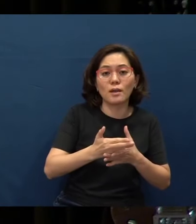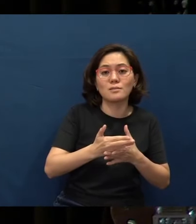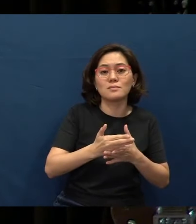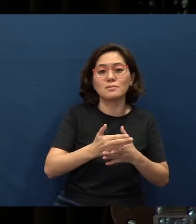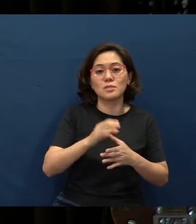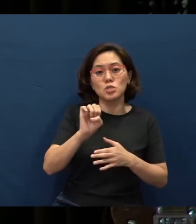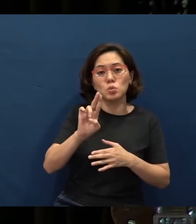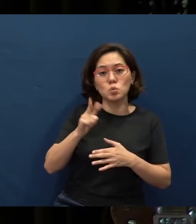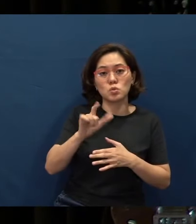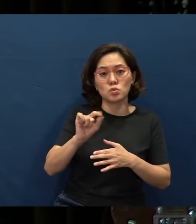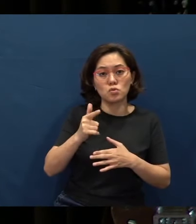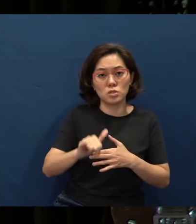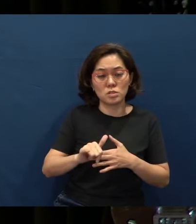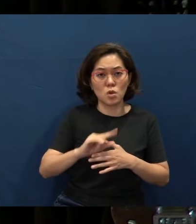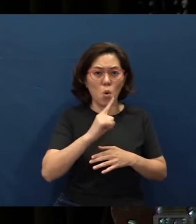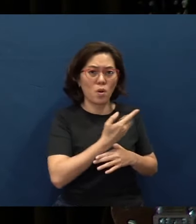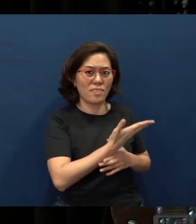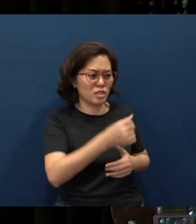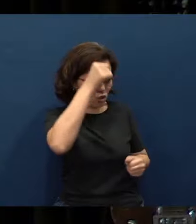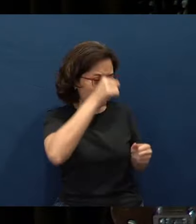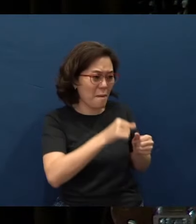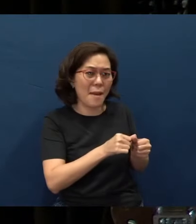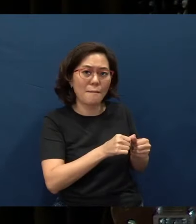The only thing that lasts for her, that she remembered about her dad -